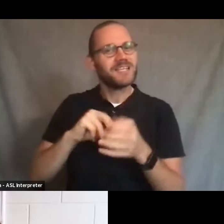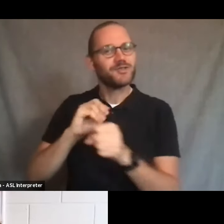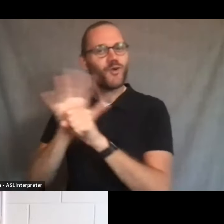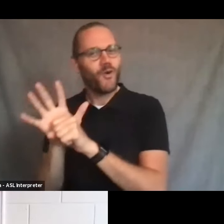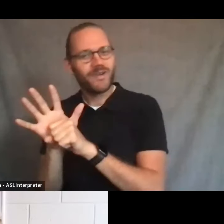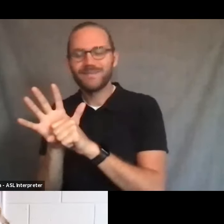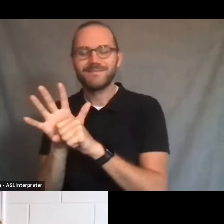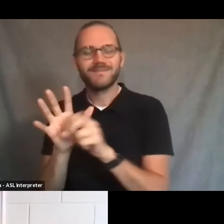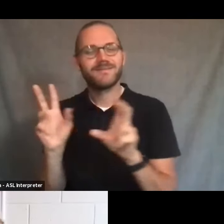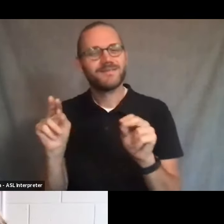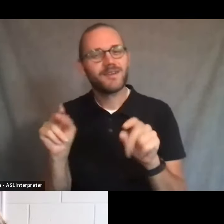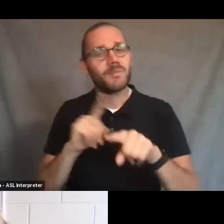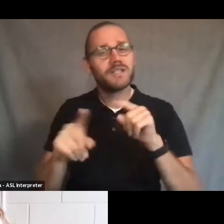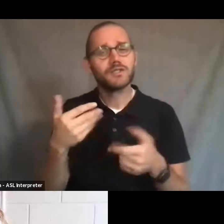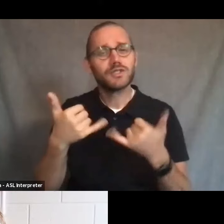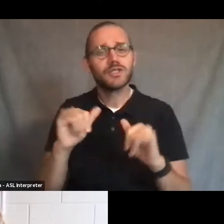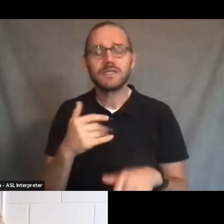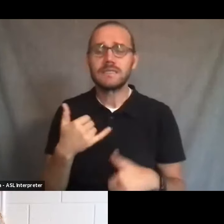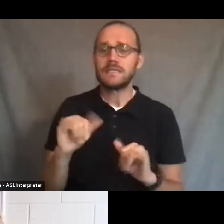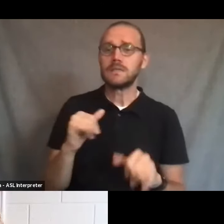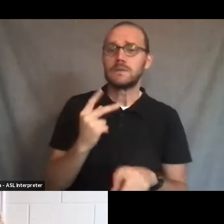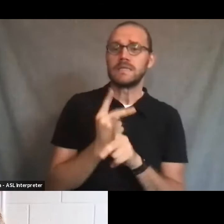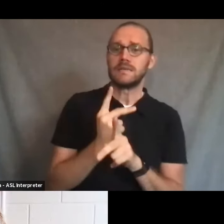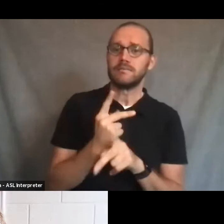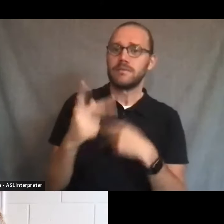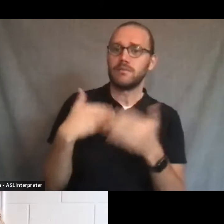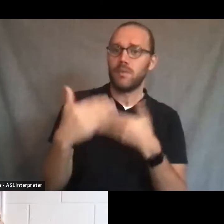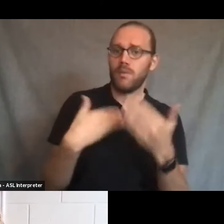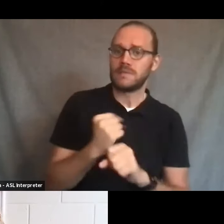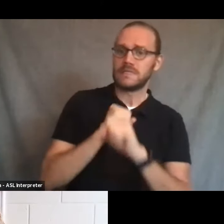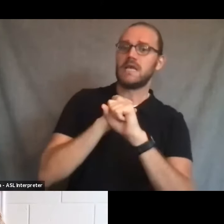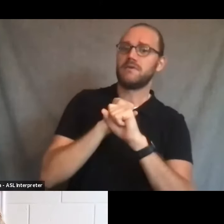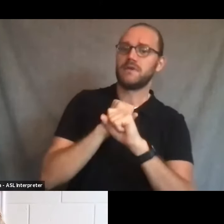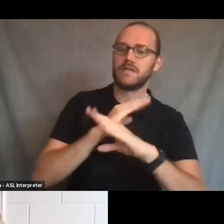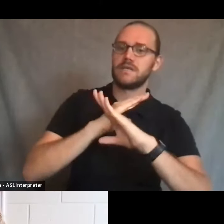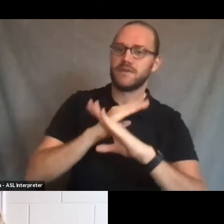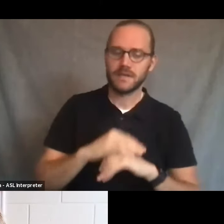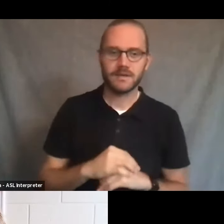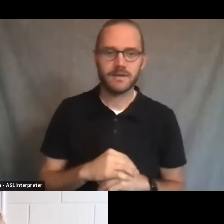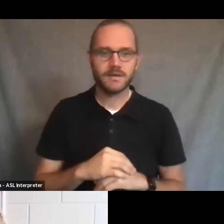kind of good to keep these other measures in place. Yeah, absolutely. It gets at the whole important issue